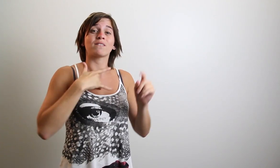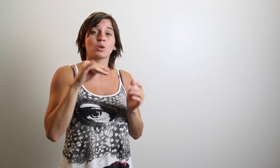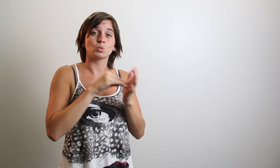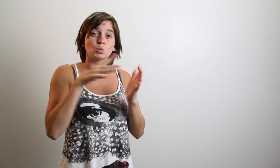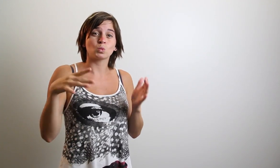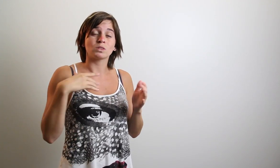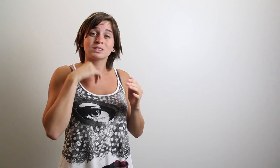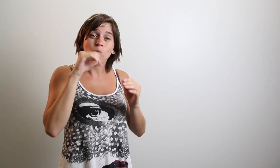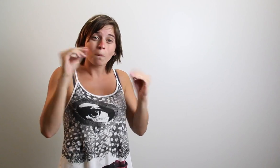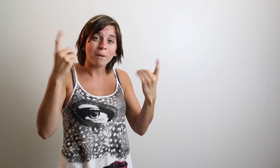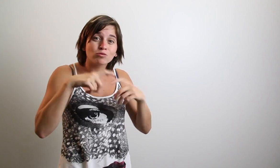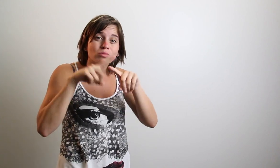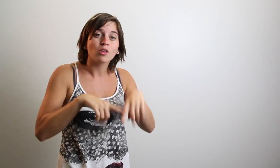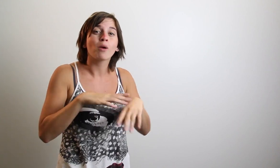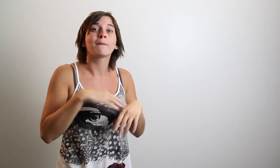student without anyone else depending on me. I finally felt free.